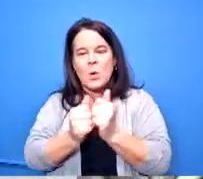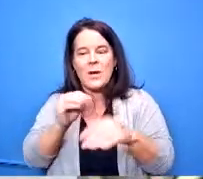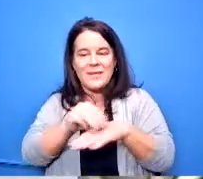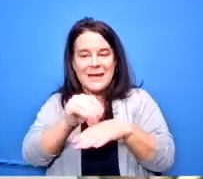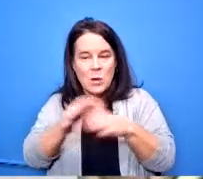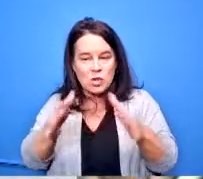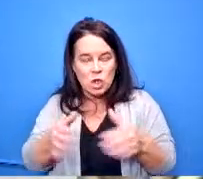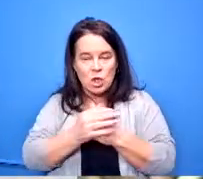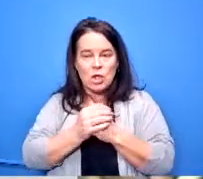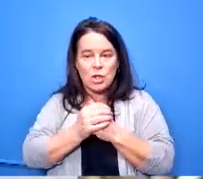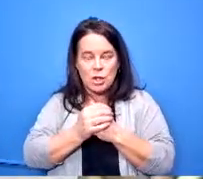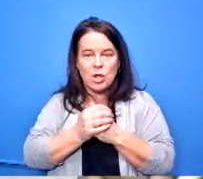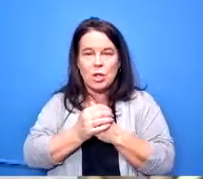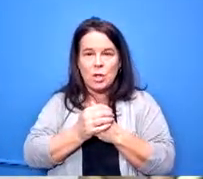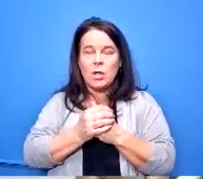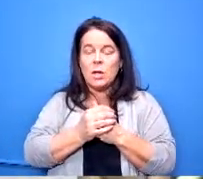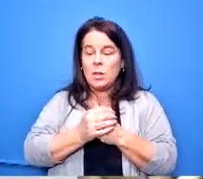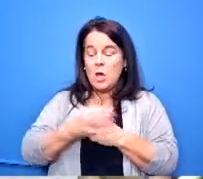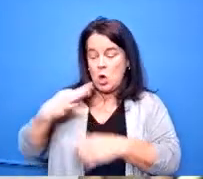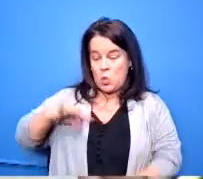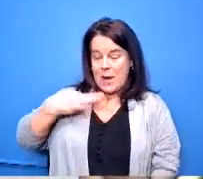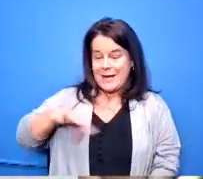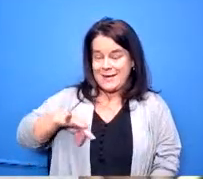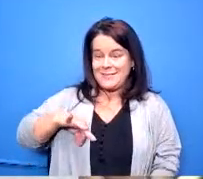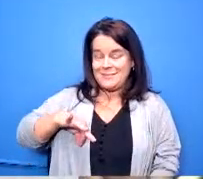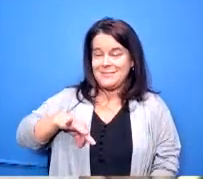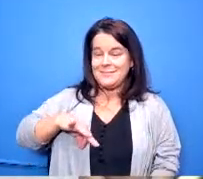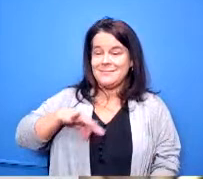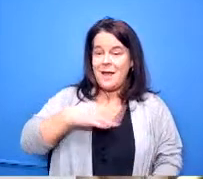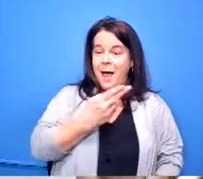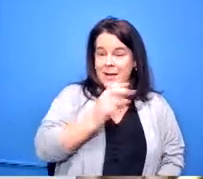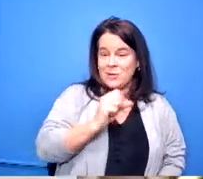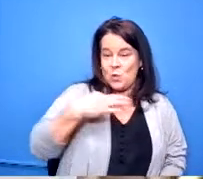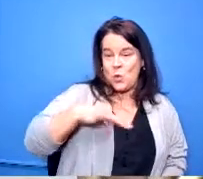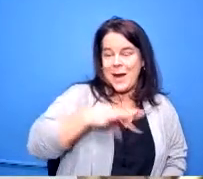will count as high school classes if i take my english at sinclair plus i pick up the college